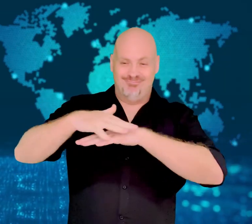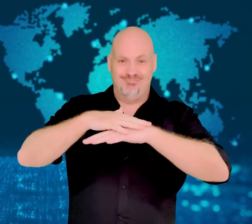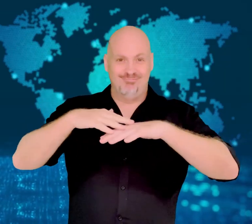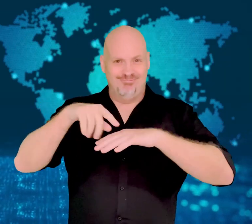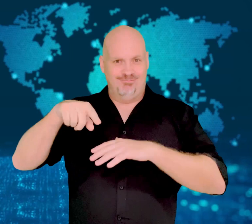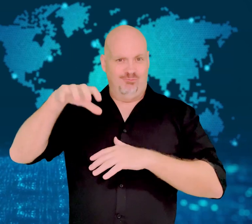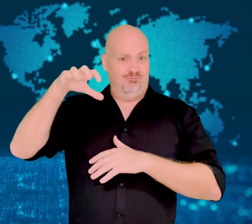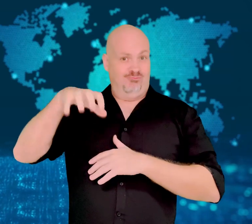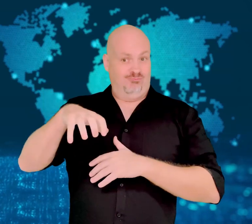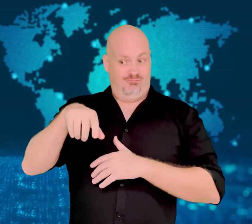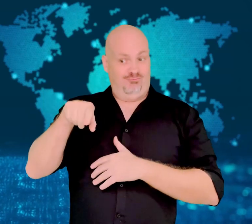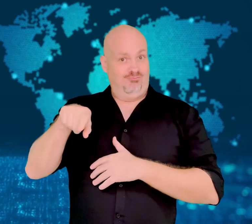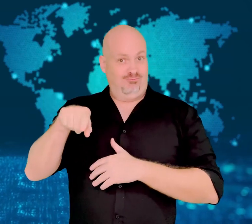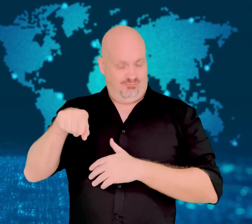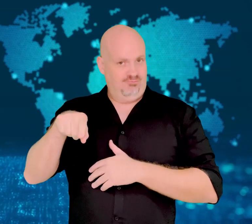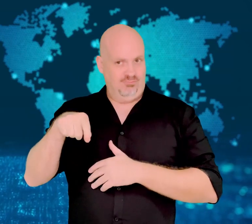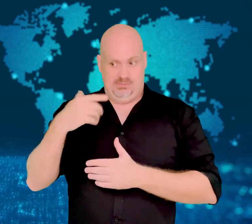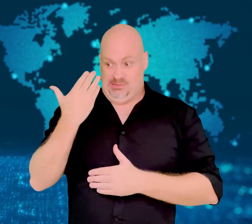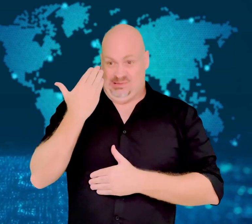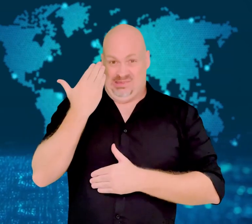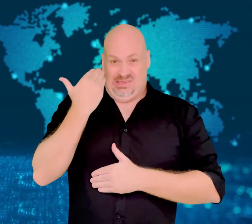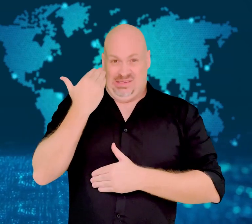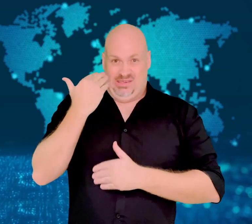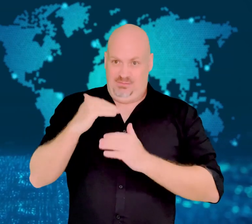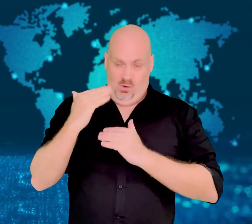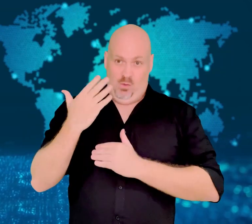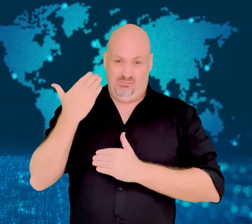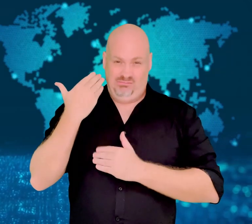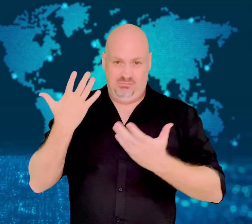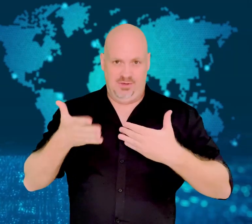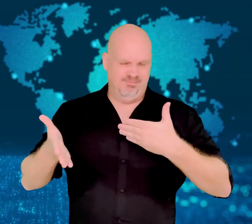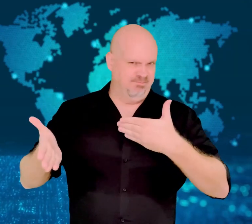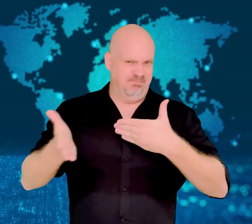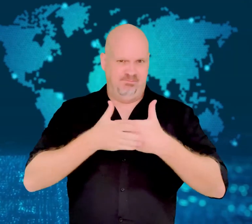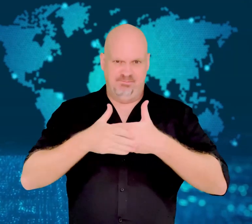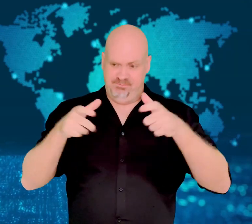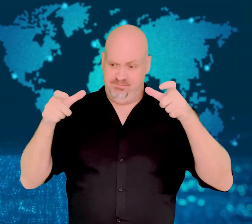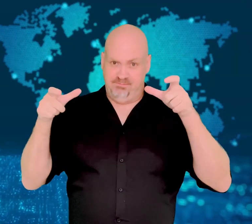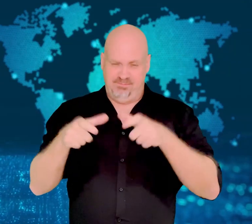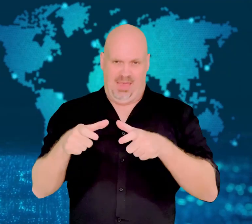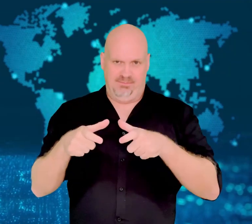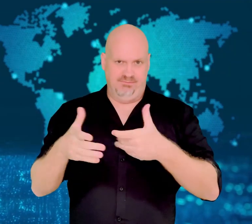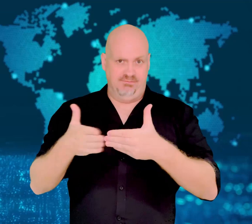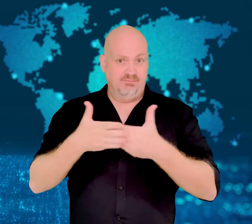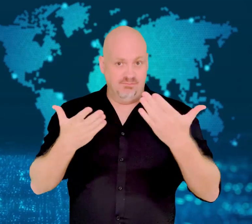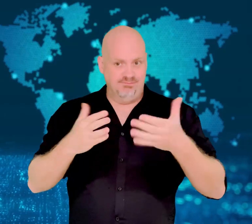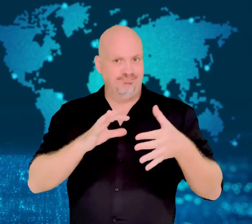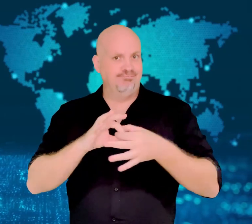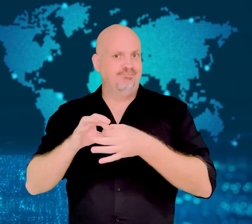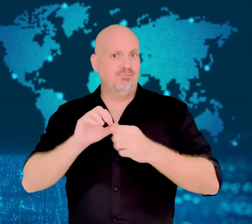to close its gates because of COVID-19.